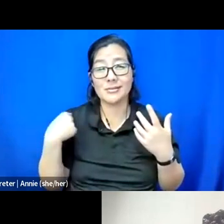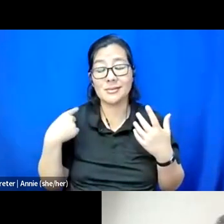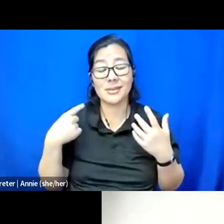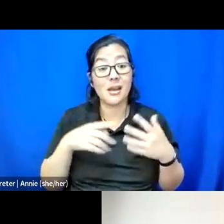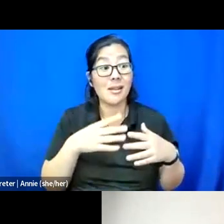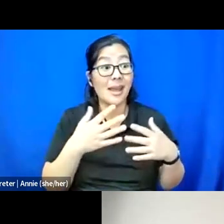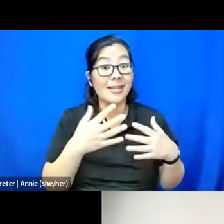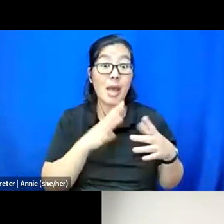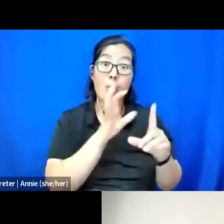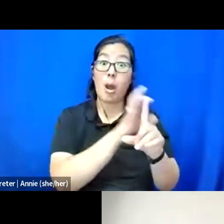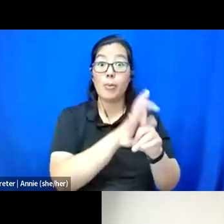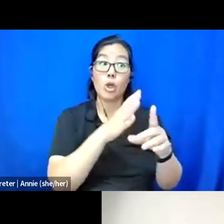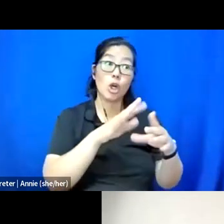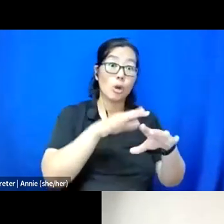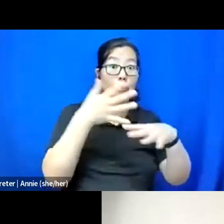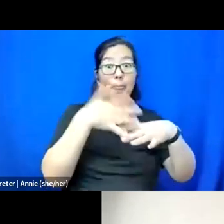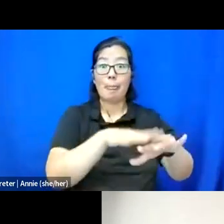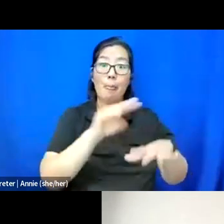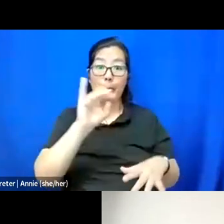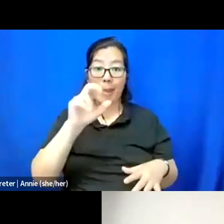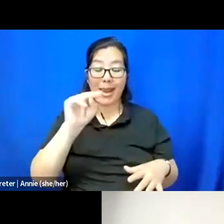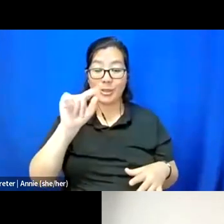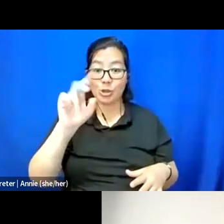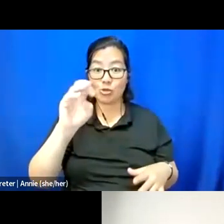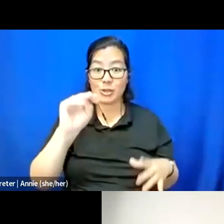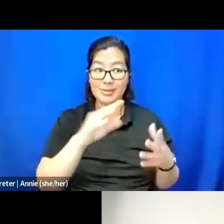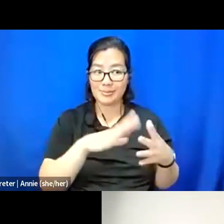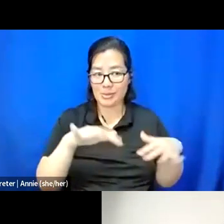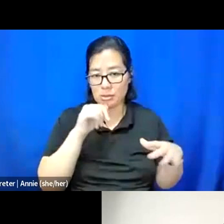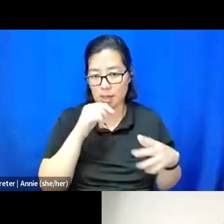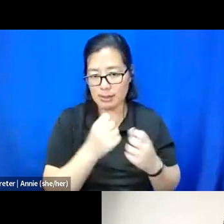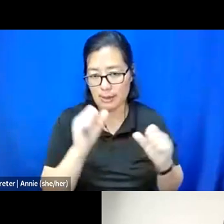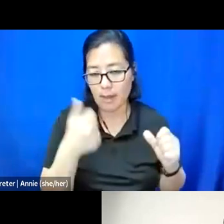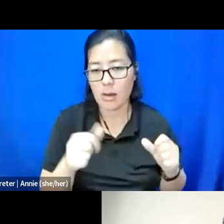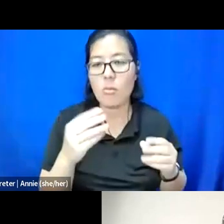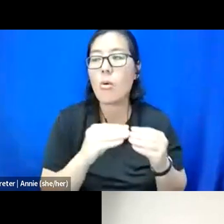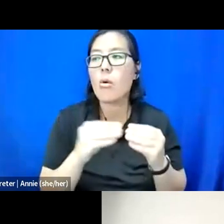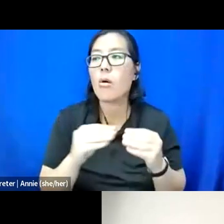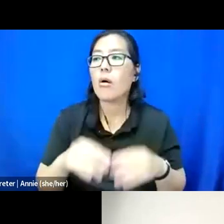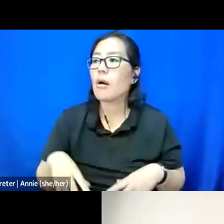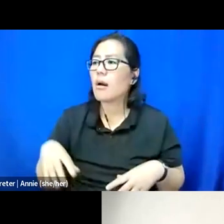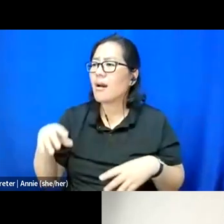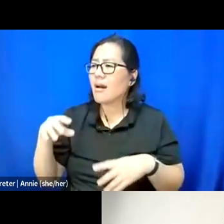And the other ones, like I saw somebody mention Mastodon. Like, so many of those are so new that I don't trust them either, like,